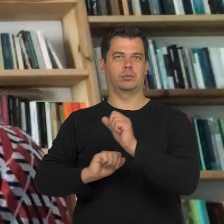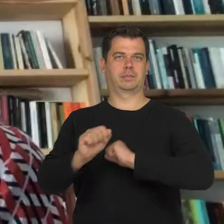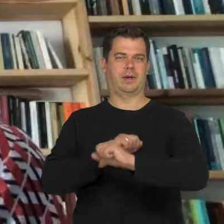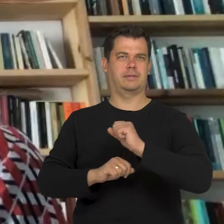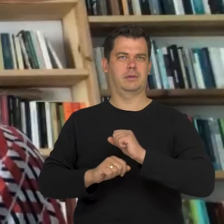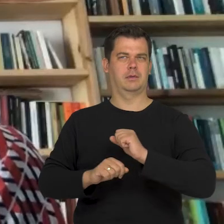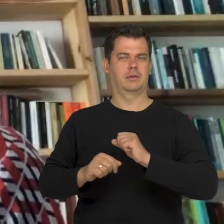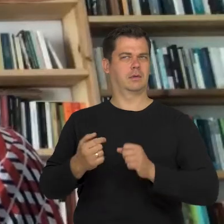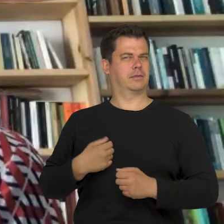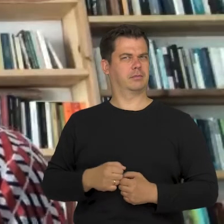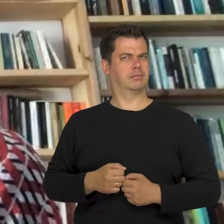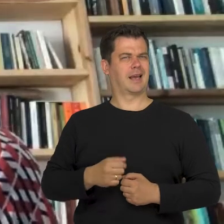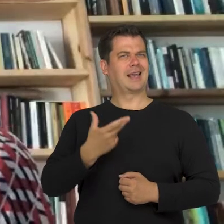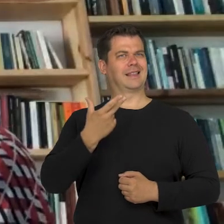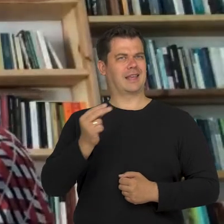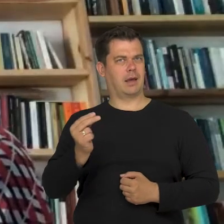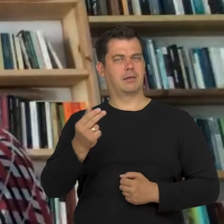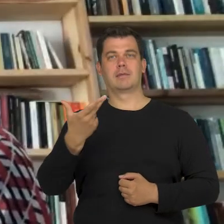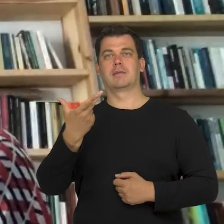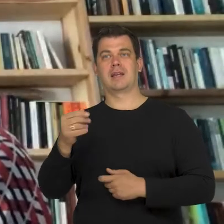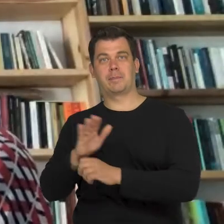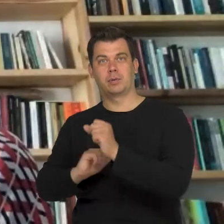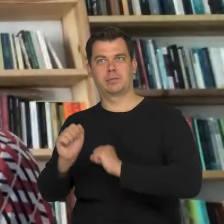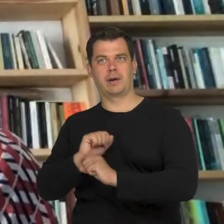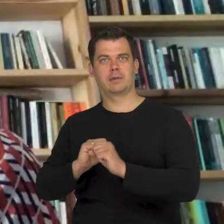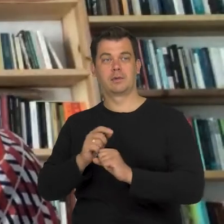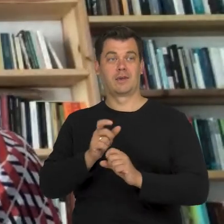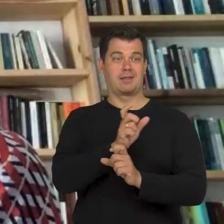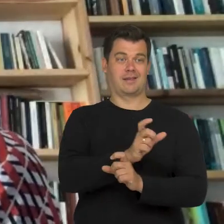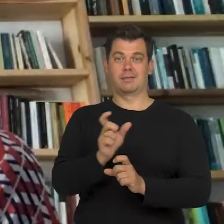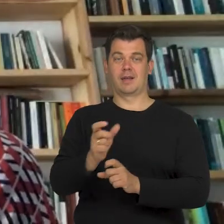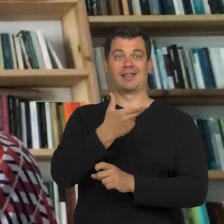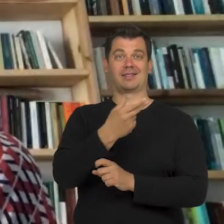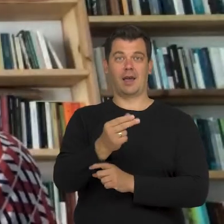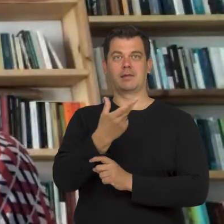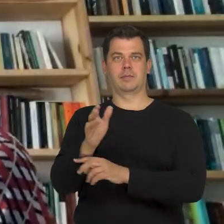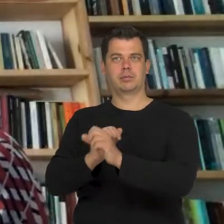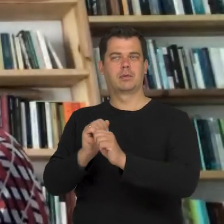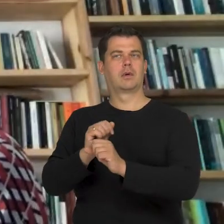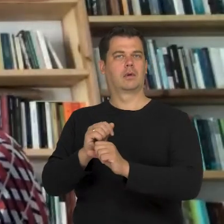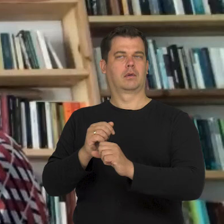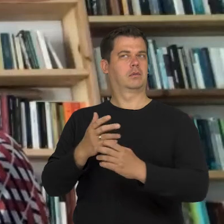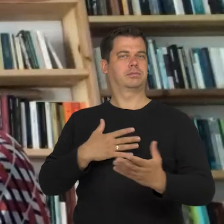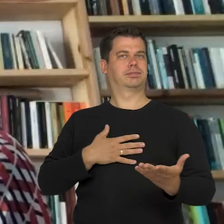and I thought that this double negative is really touching way of changing your perspective